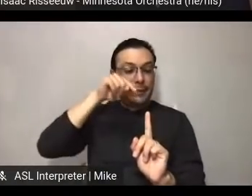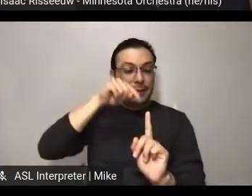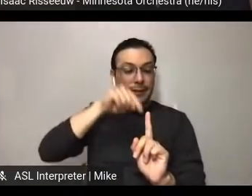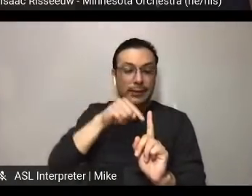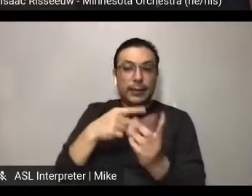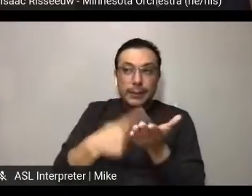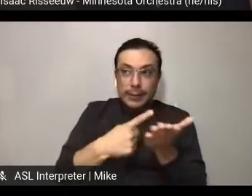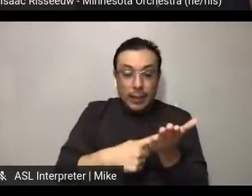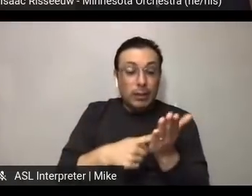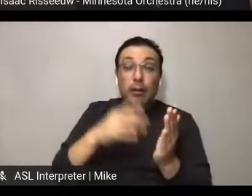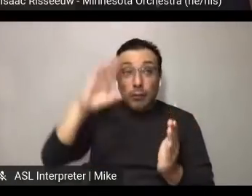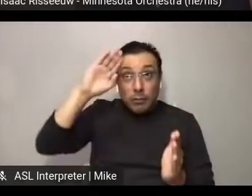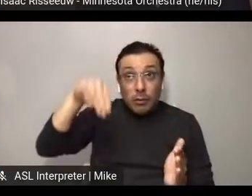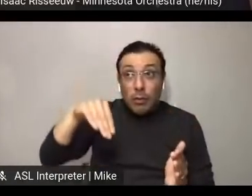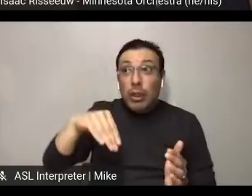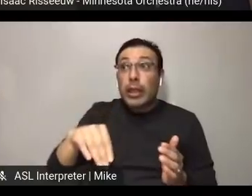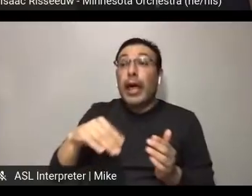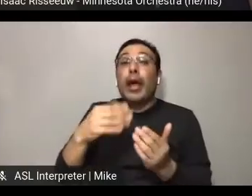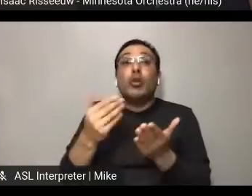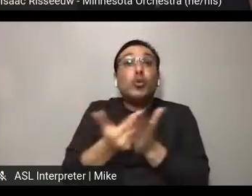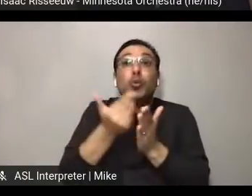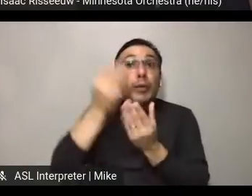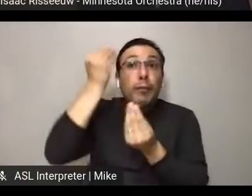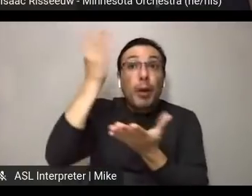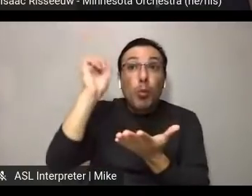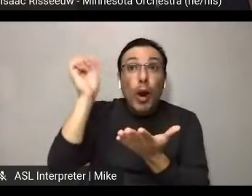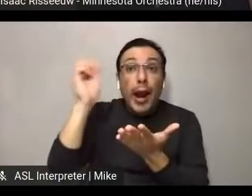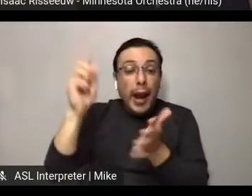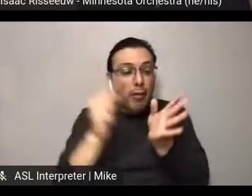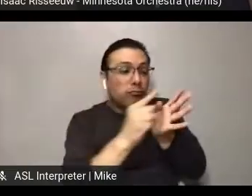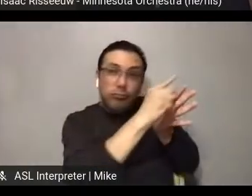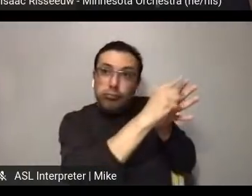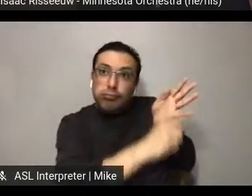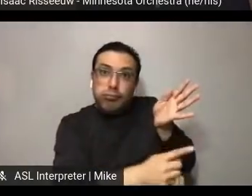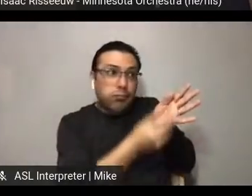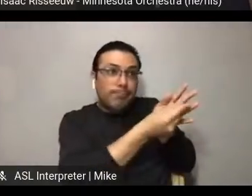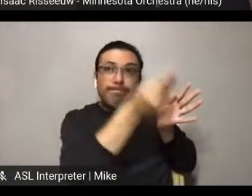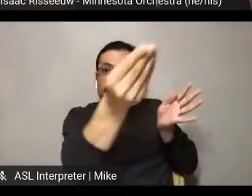yeah. Kind of like, understanding that, you know, this is a difficult